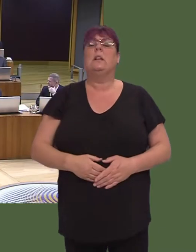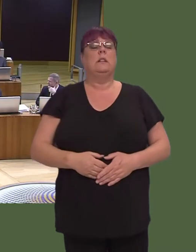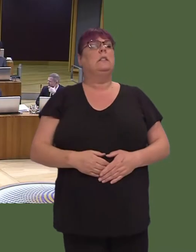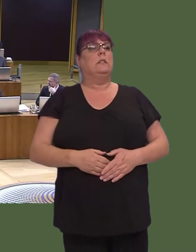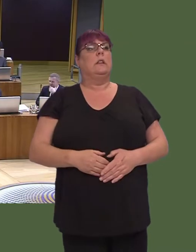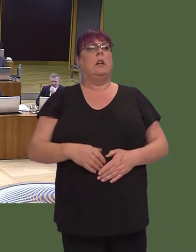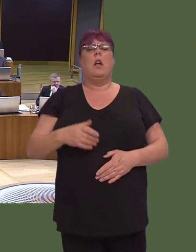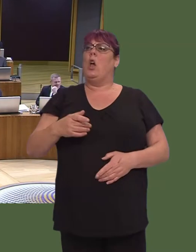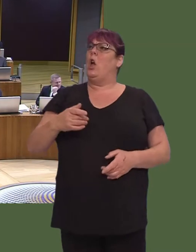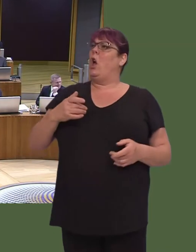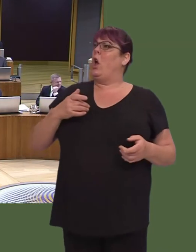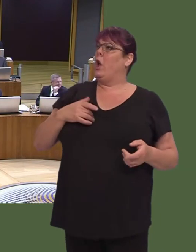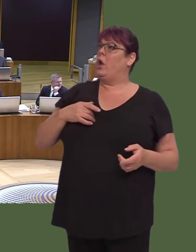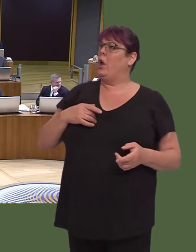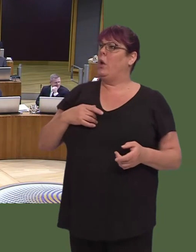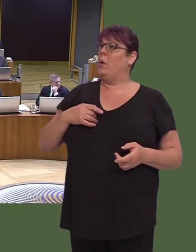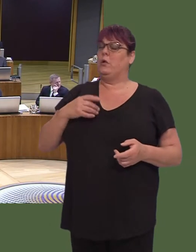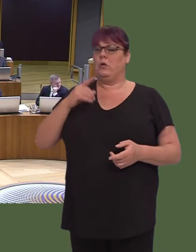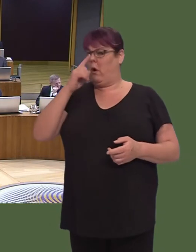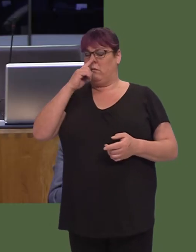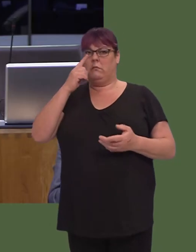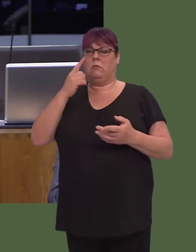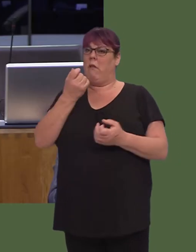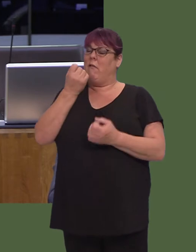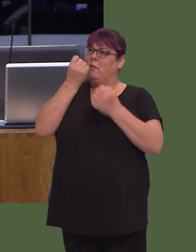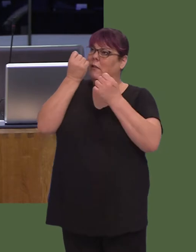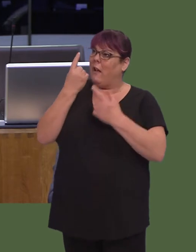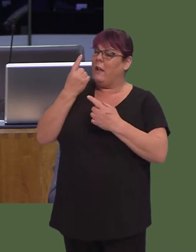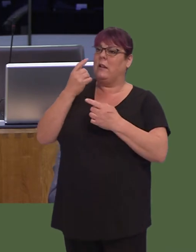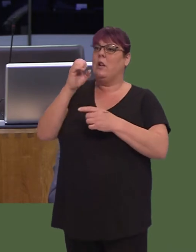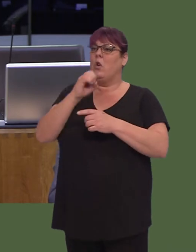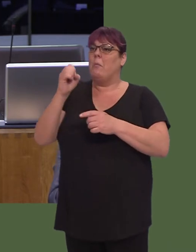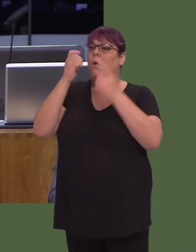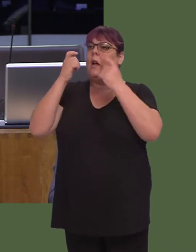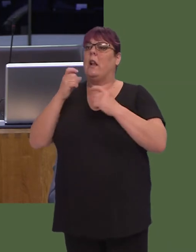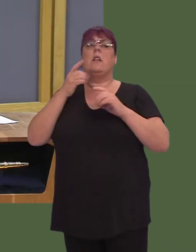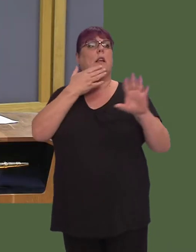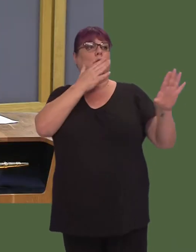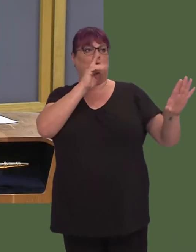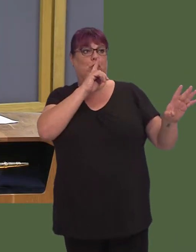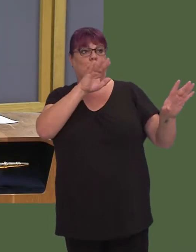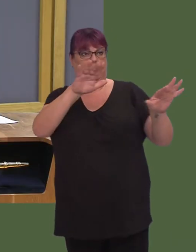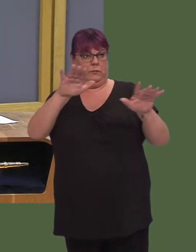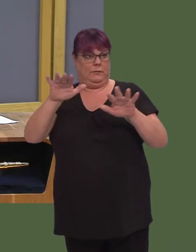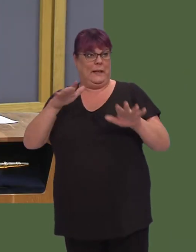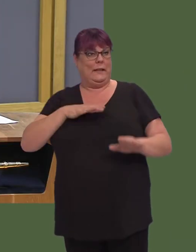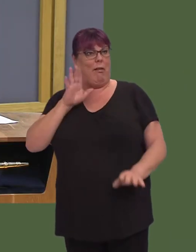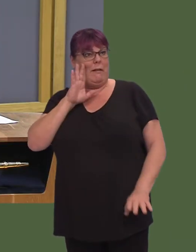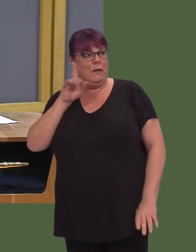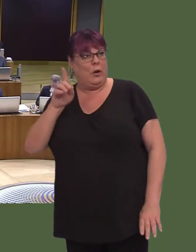You seem to have a blind faith in EU directives and regulations, and yetó[Interruption.] Y Llywydd / The Llywydd: And now I can't hear whether he is getting to a question. Gareth Bennett AM: I am, Llywydd. Y Llywydd / The Llywydd: Yes.